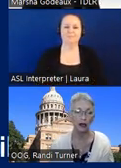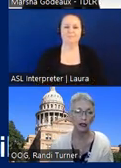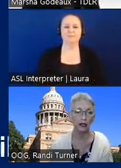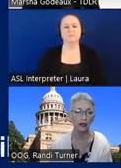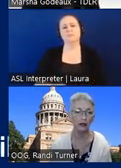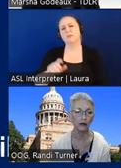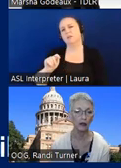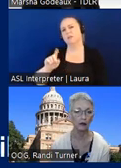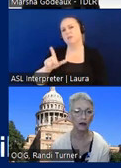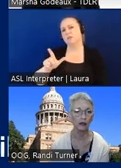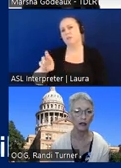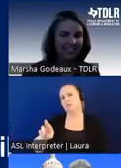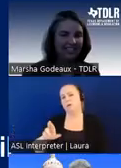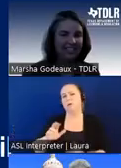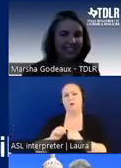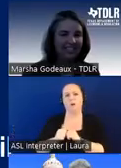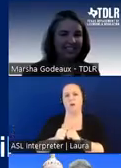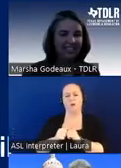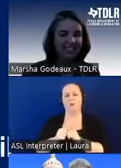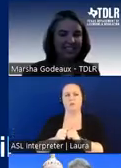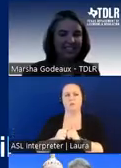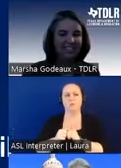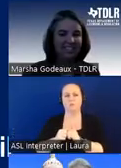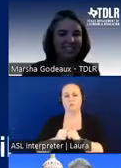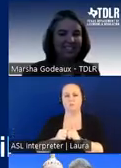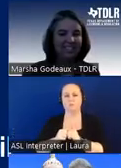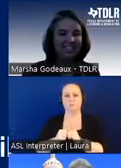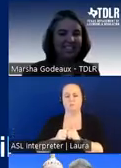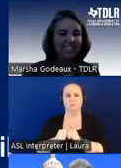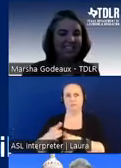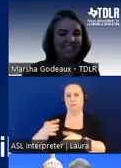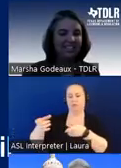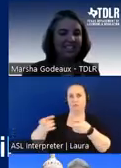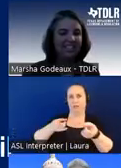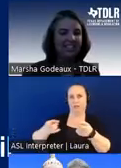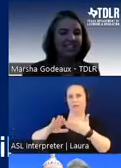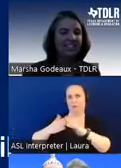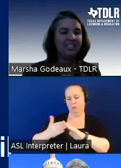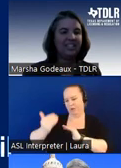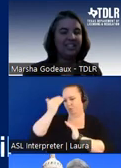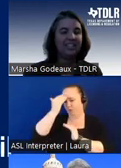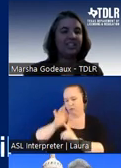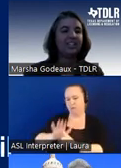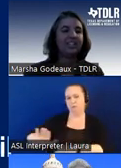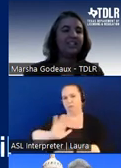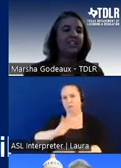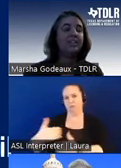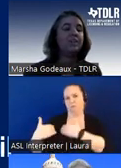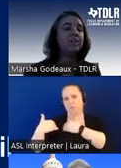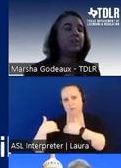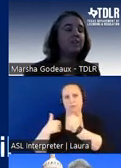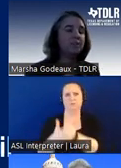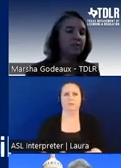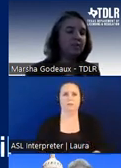making the regulation regulated community aware of their responsibility to comply i found school